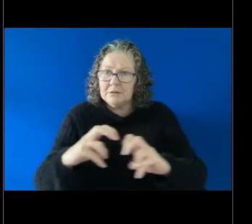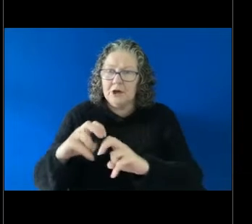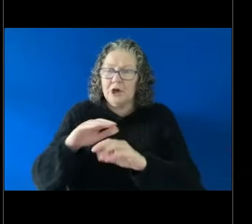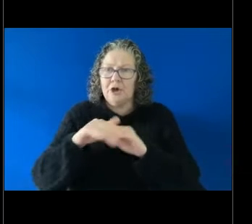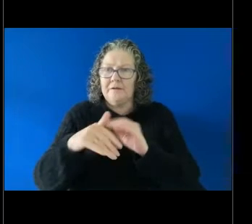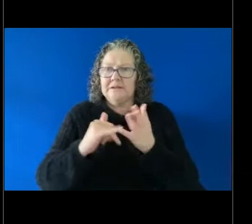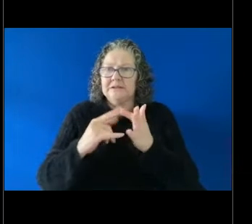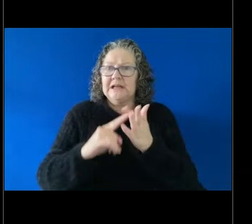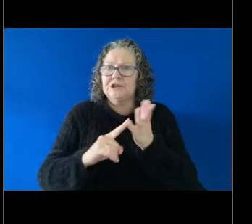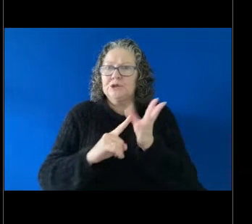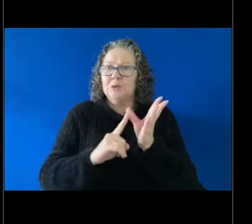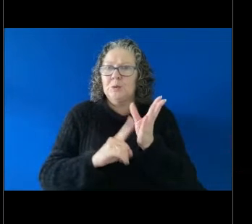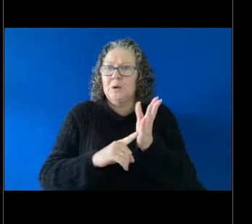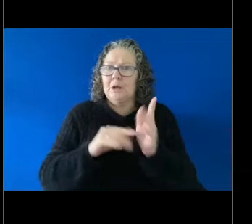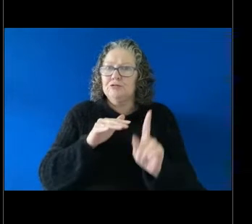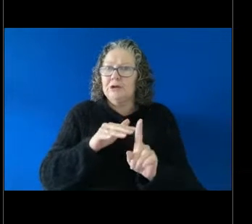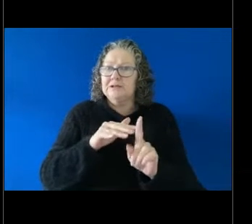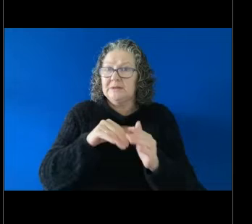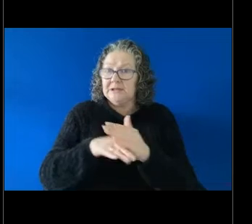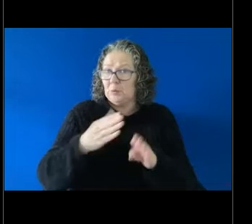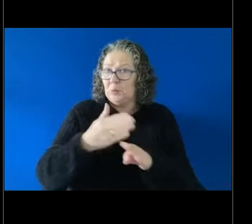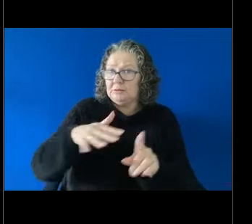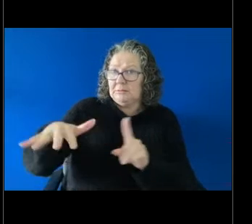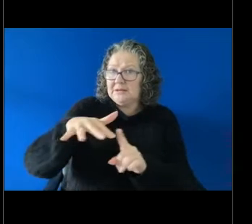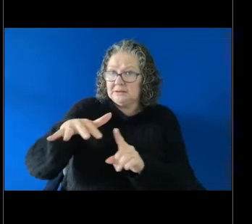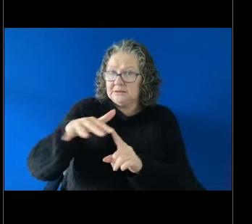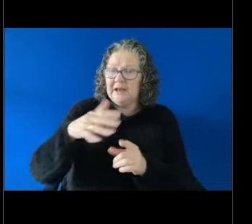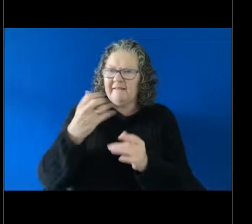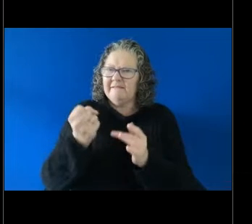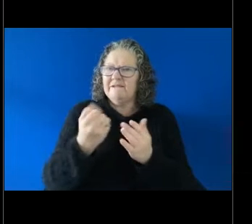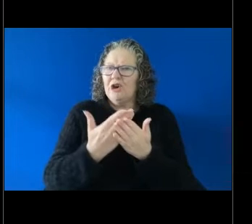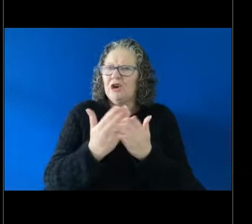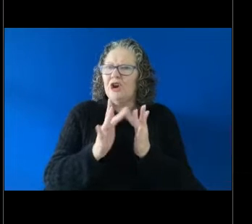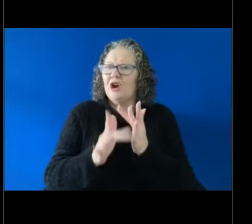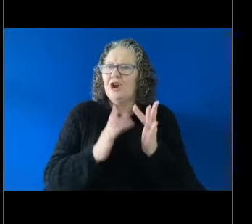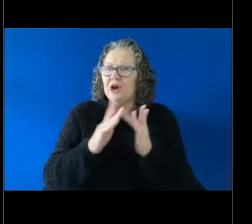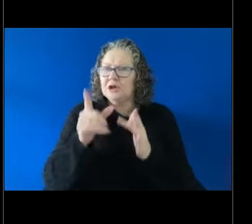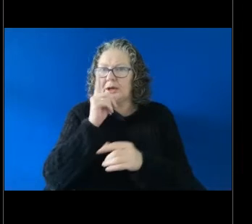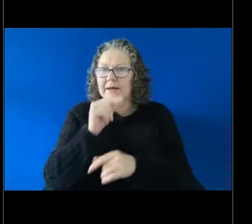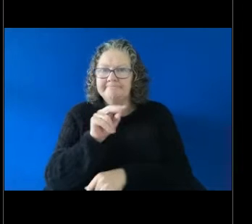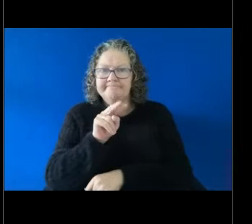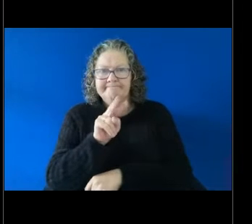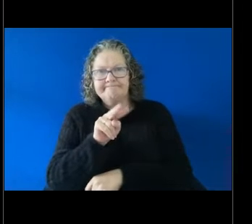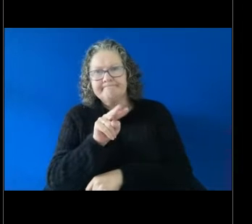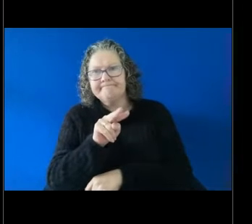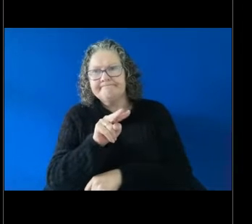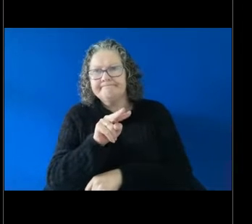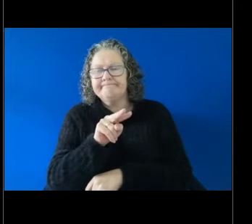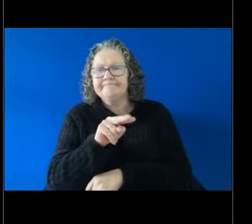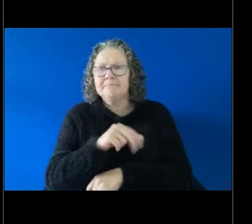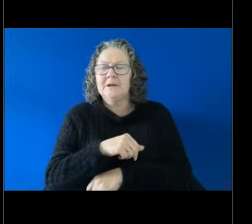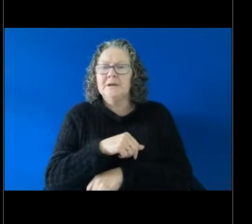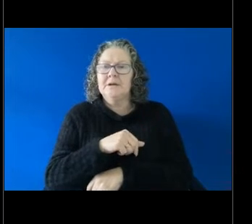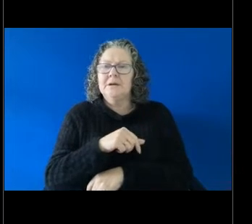available online. You can go and have a look at it if you like. It's been really important in this